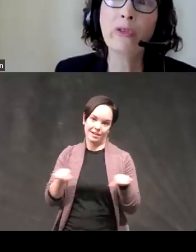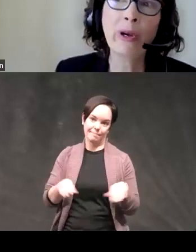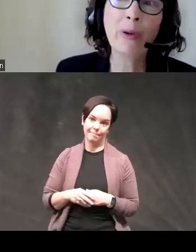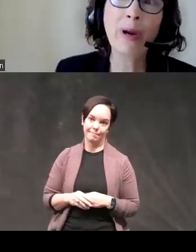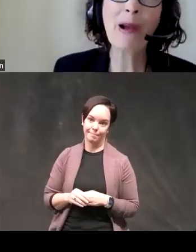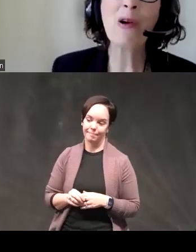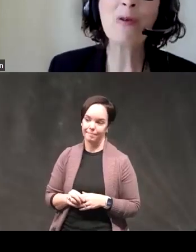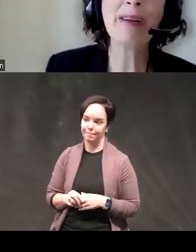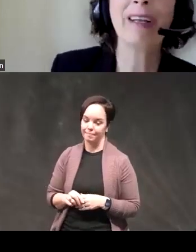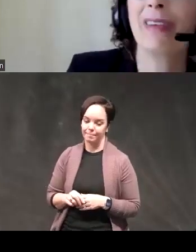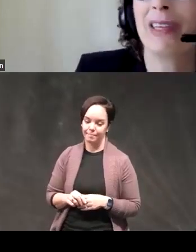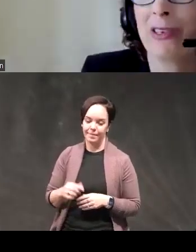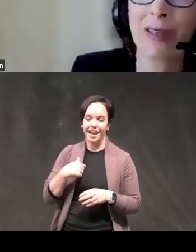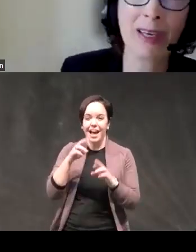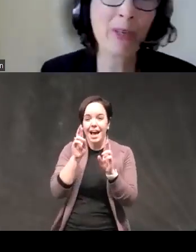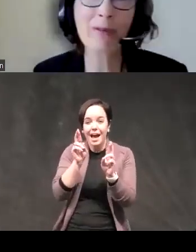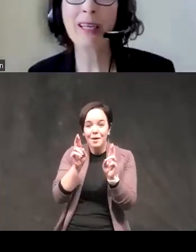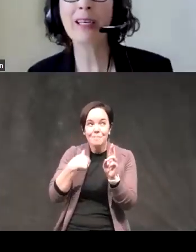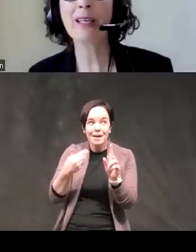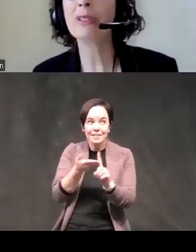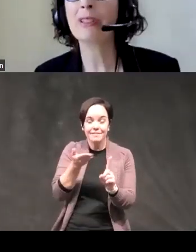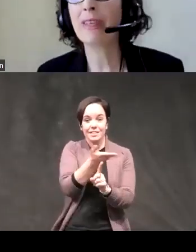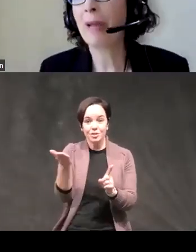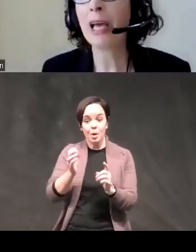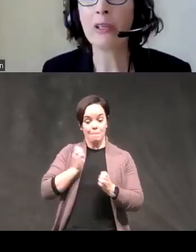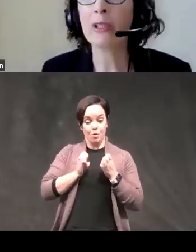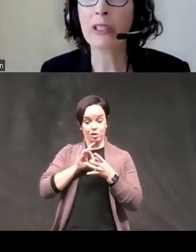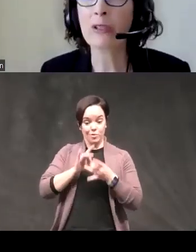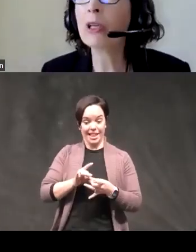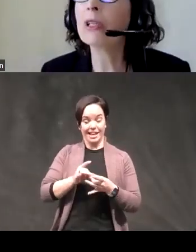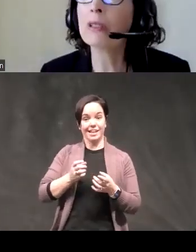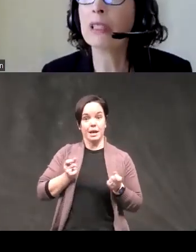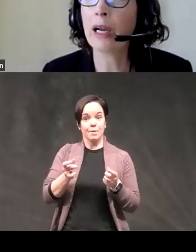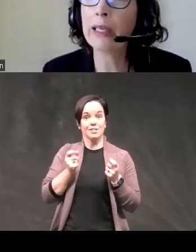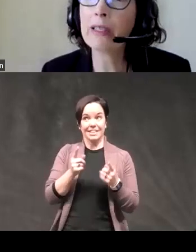so I hope I've convinced you that emotion-related impulsivity matters it's more closely tied to